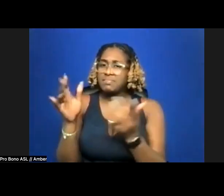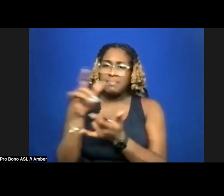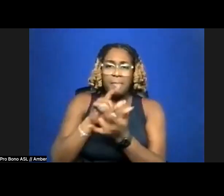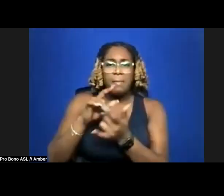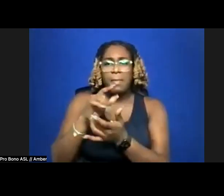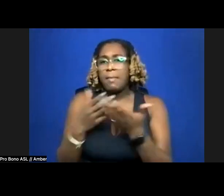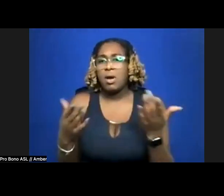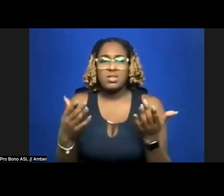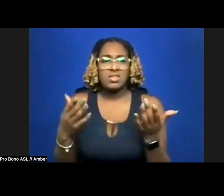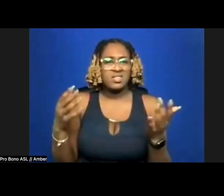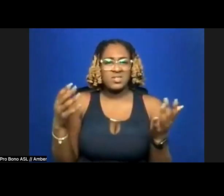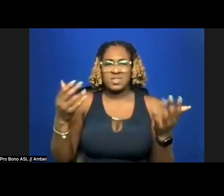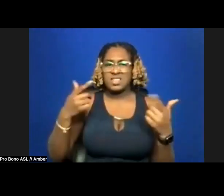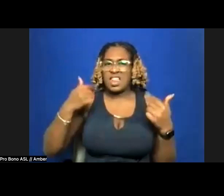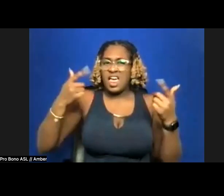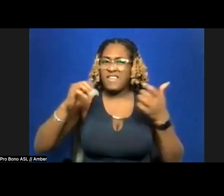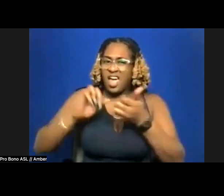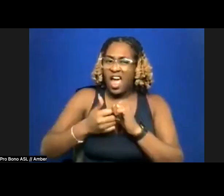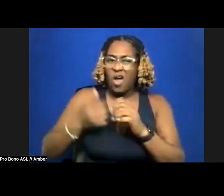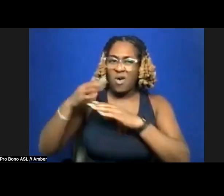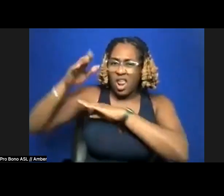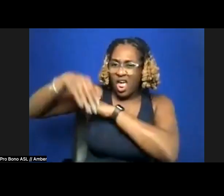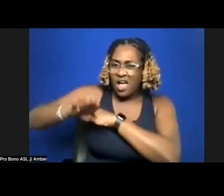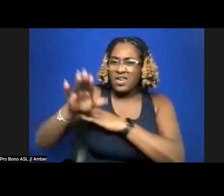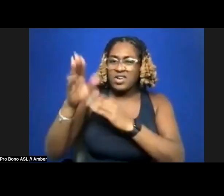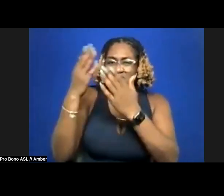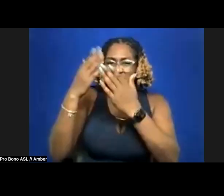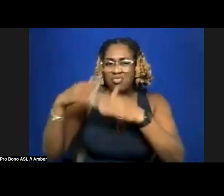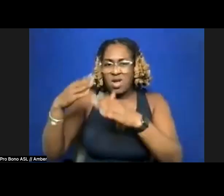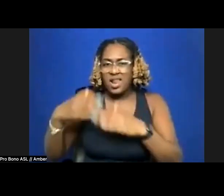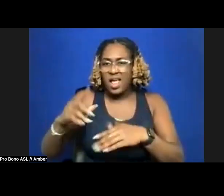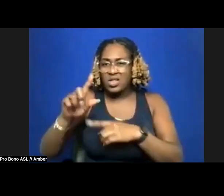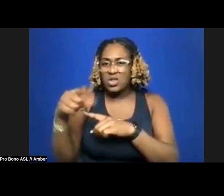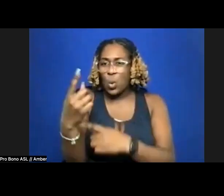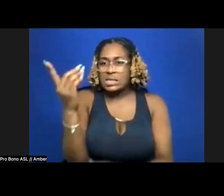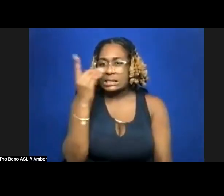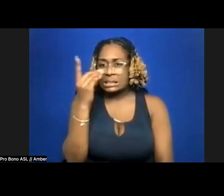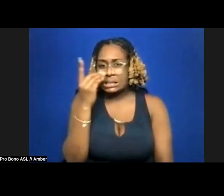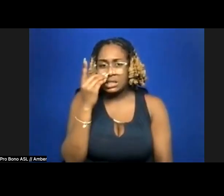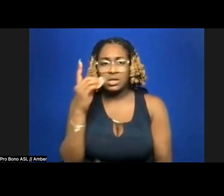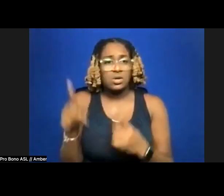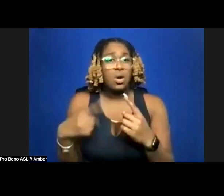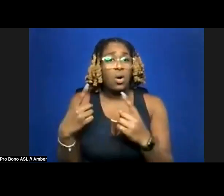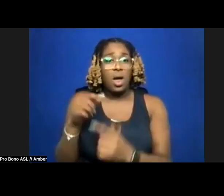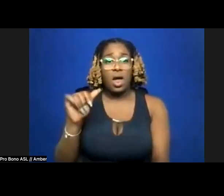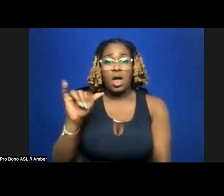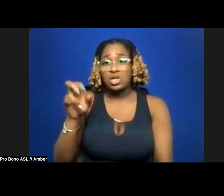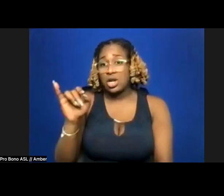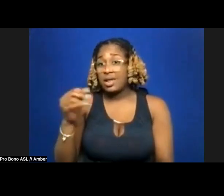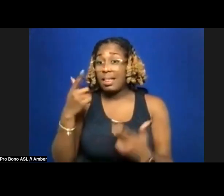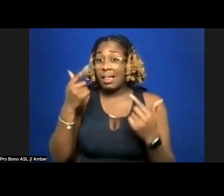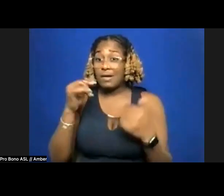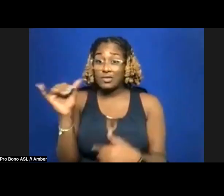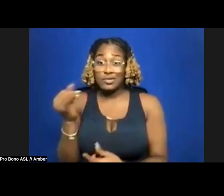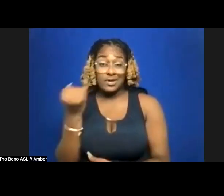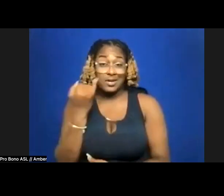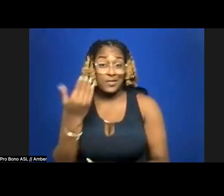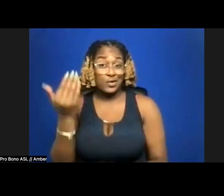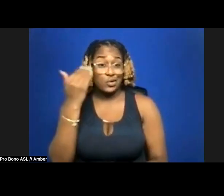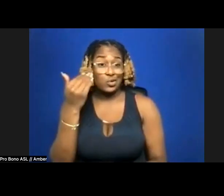an elephant can break down to his dick. Would a Johnny laugh too if he knew? Toot a chuckle from